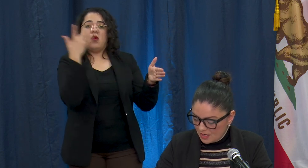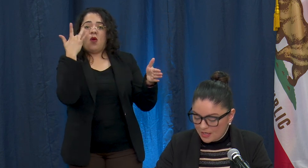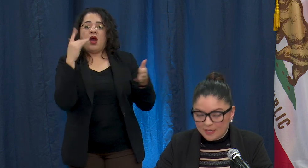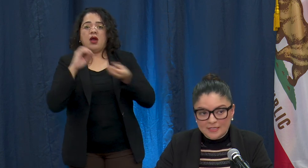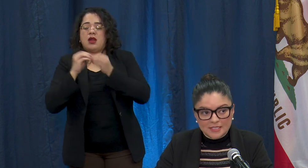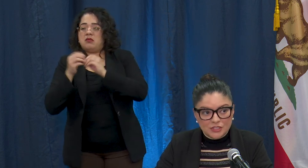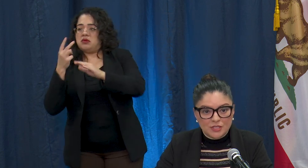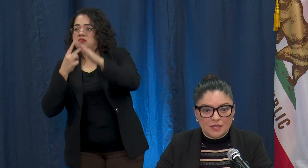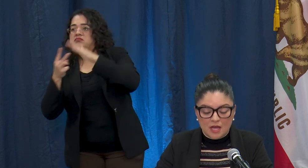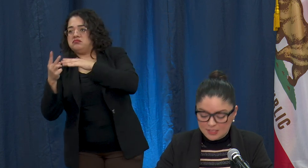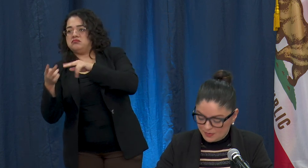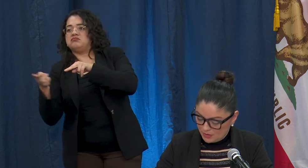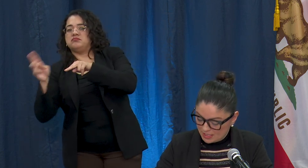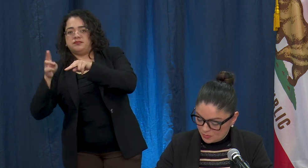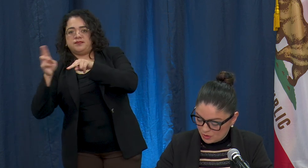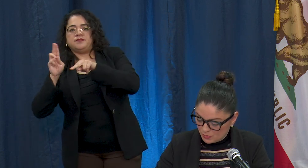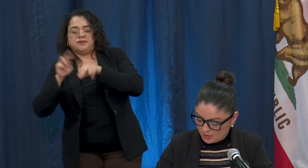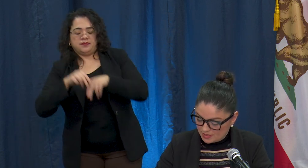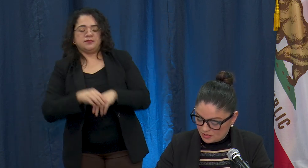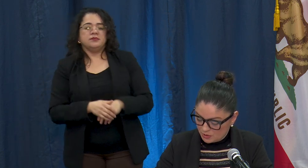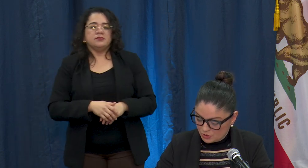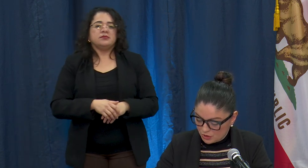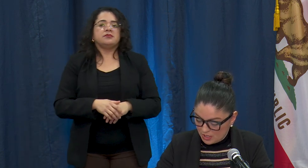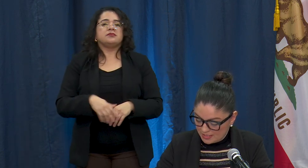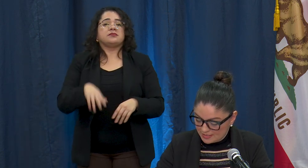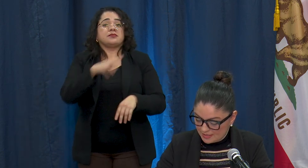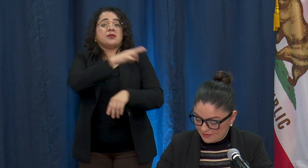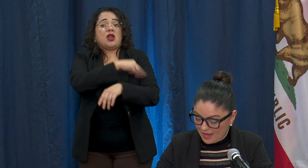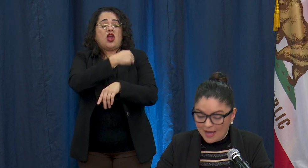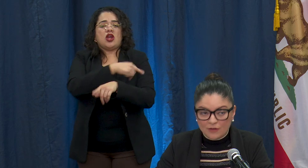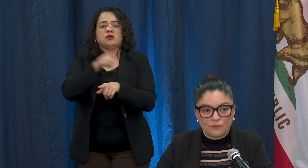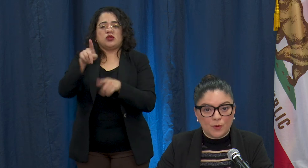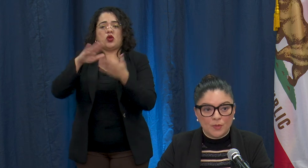addition, the hospital has worked with us to ensure us that they have hired former